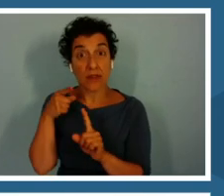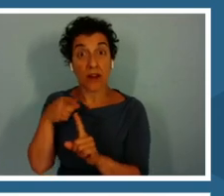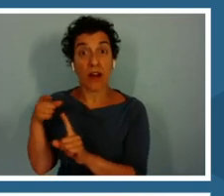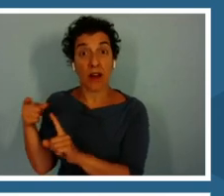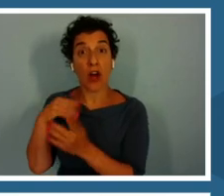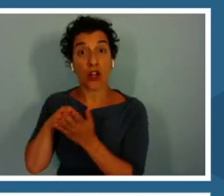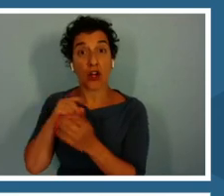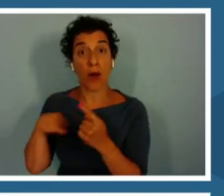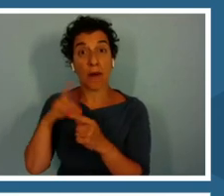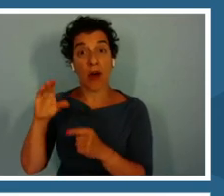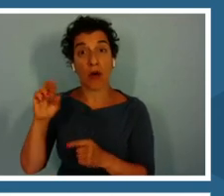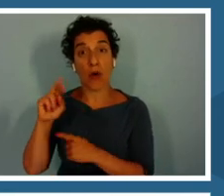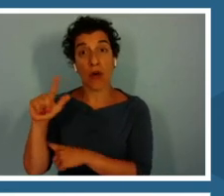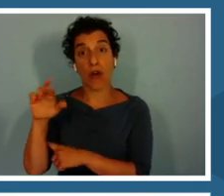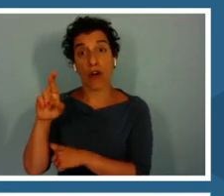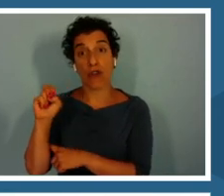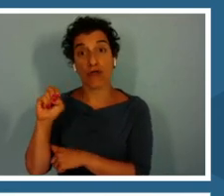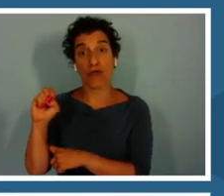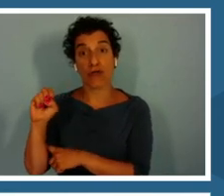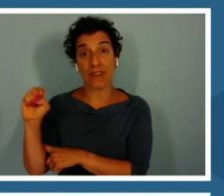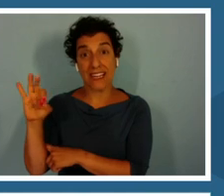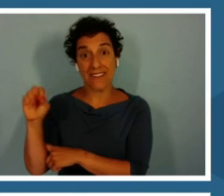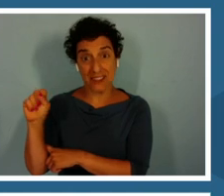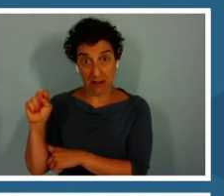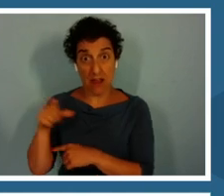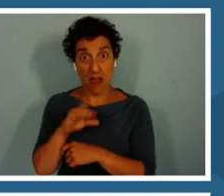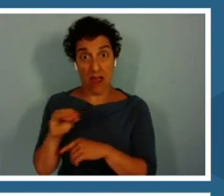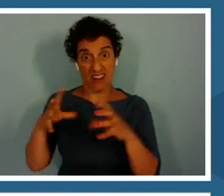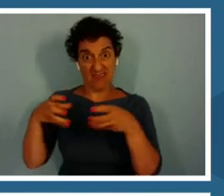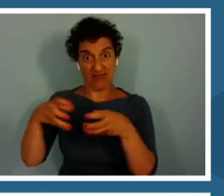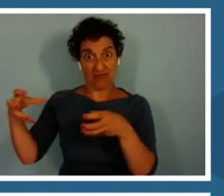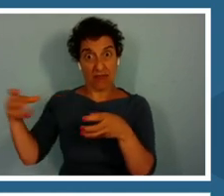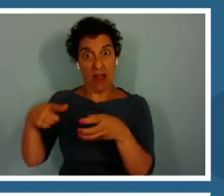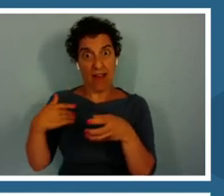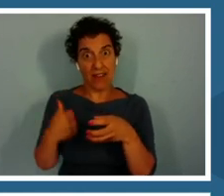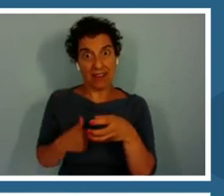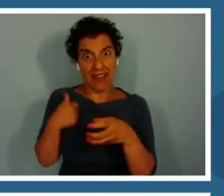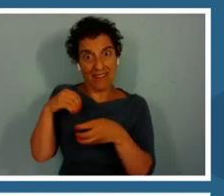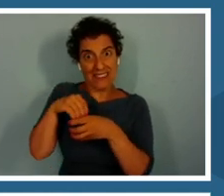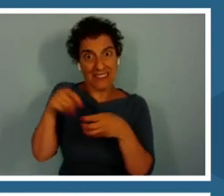will learn about the life they support and also the threats they face with a changing global climate.